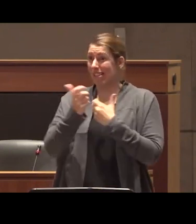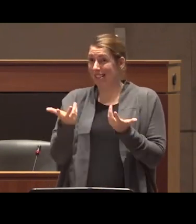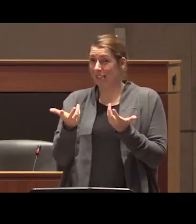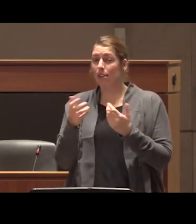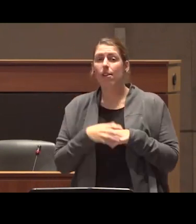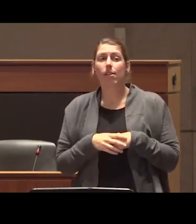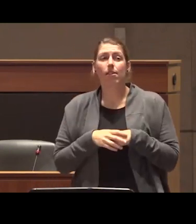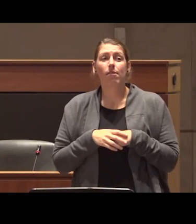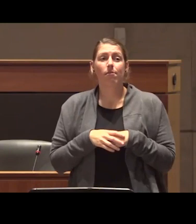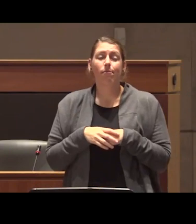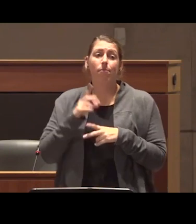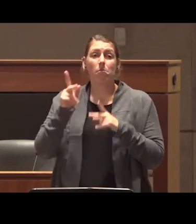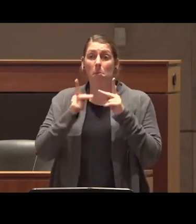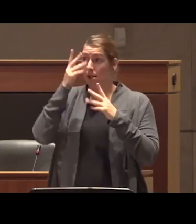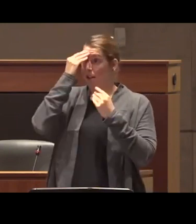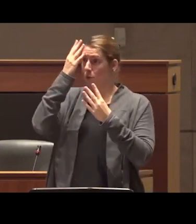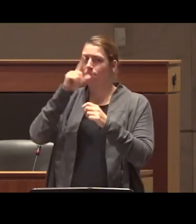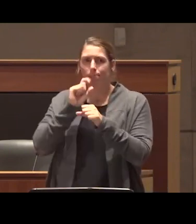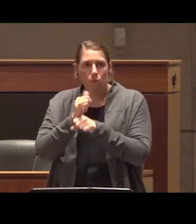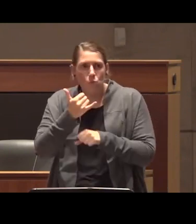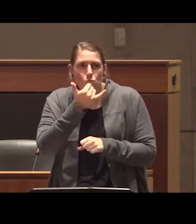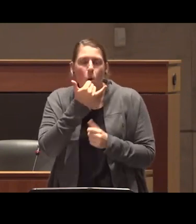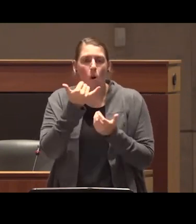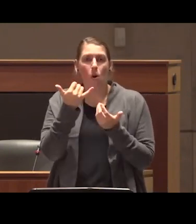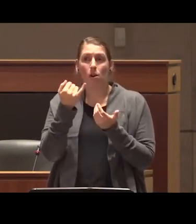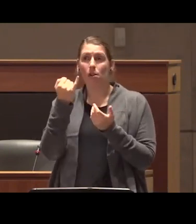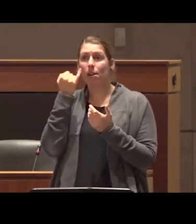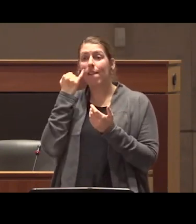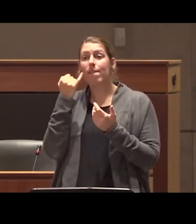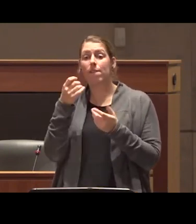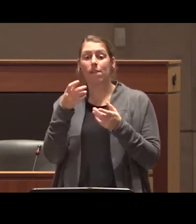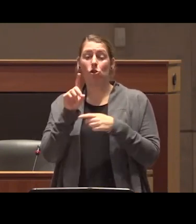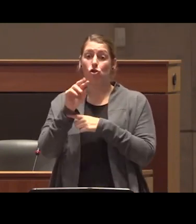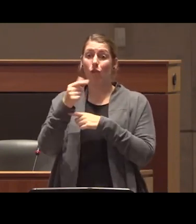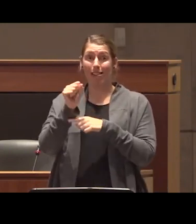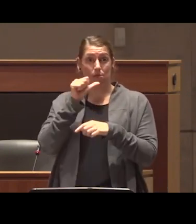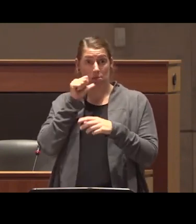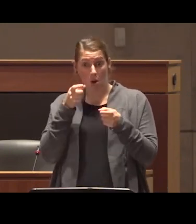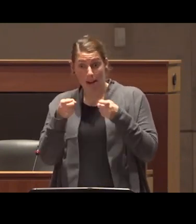correct information about the composition and unpredictability of the unregulated drug Supply